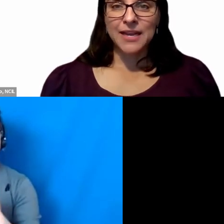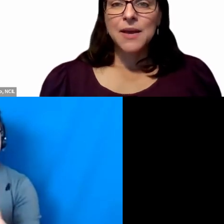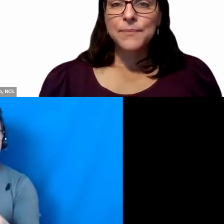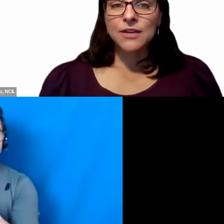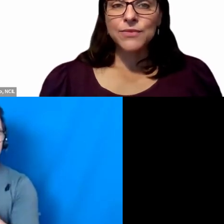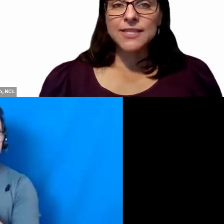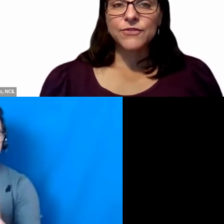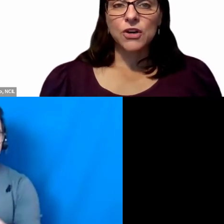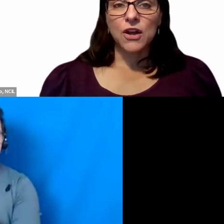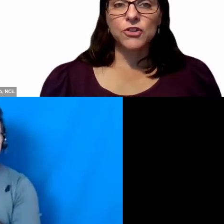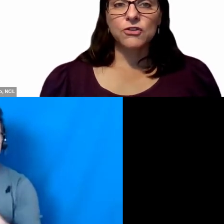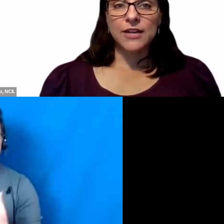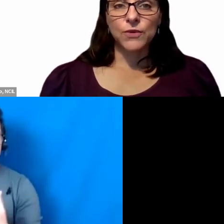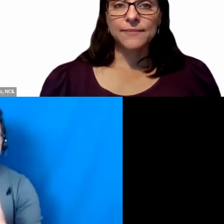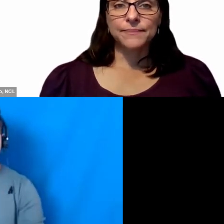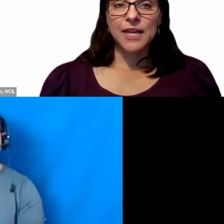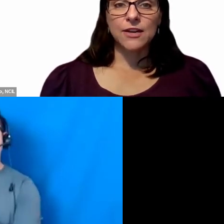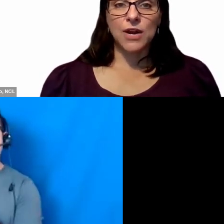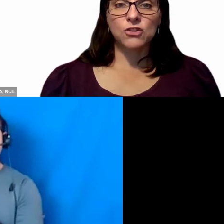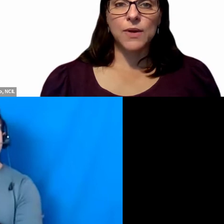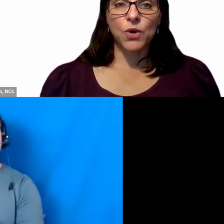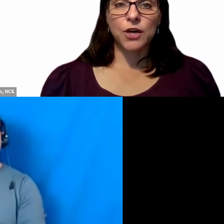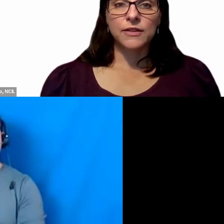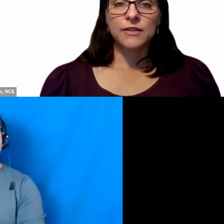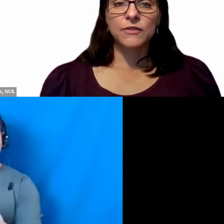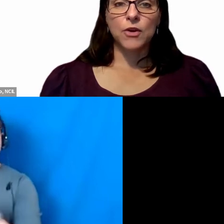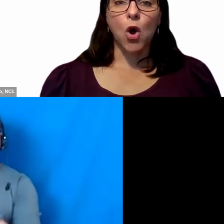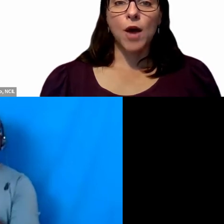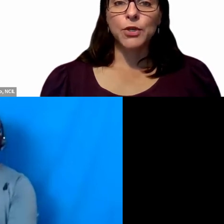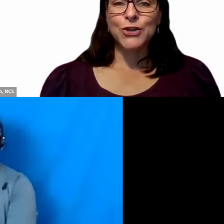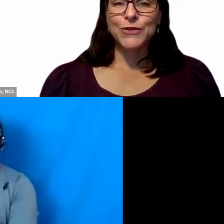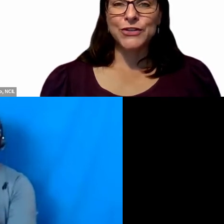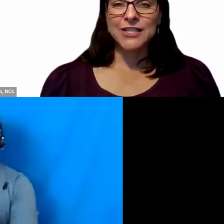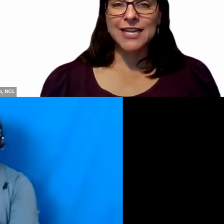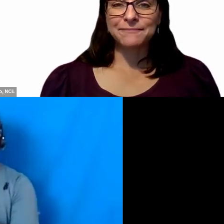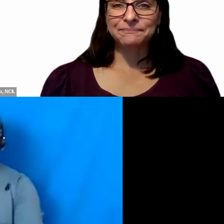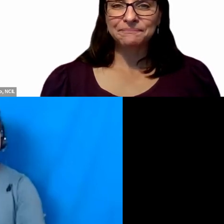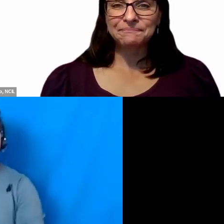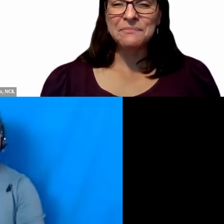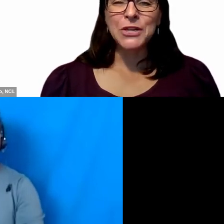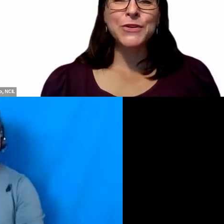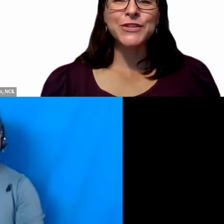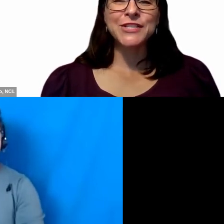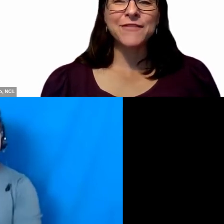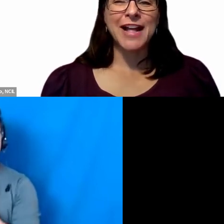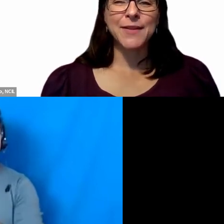Bonnie received her undergraduate and Graduate work from Auburn University, University of